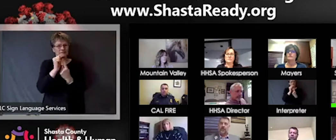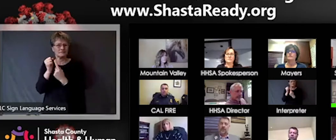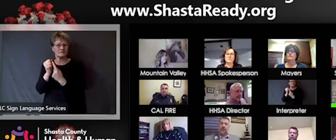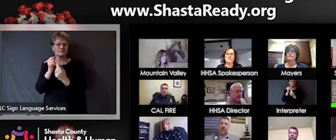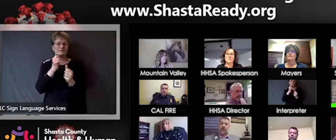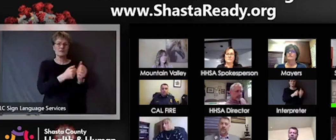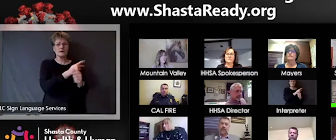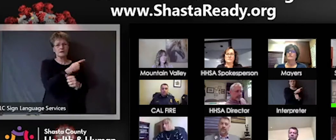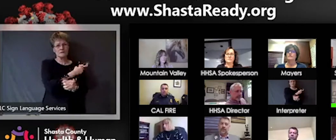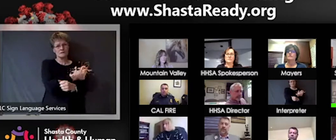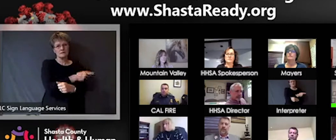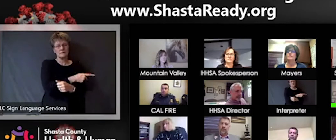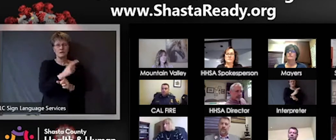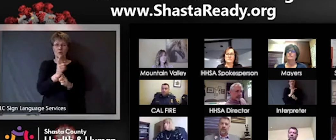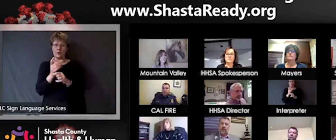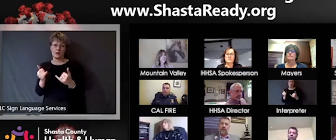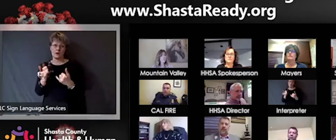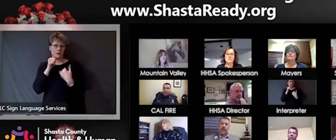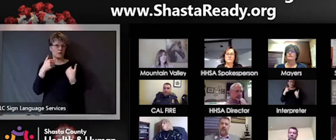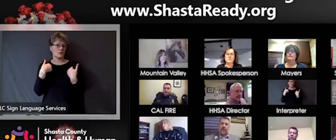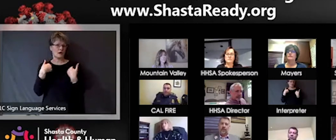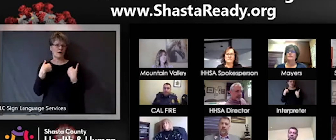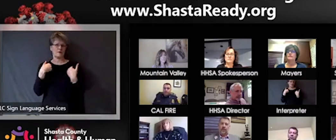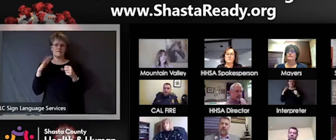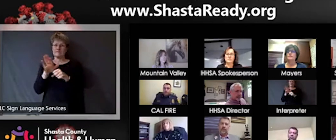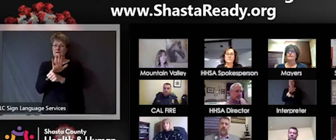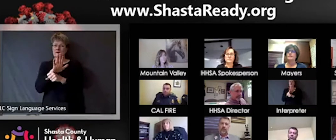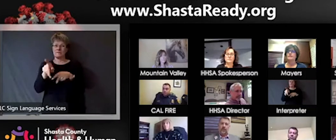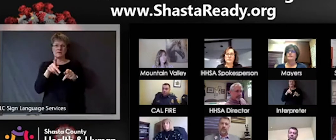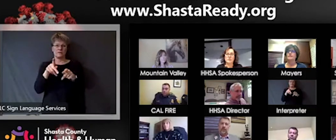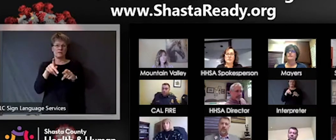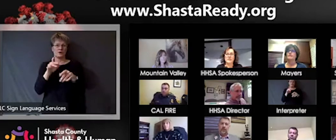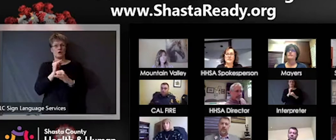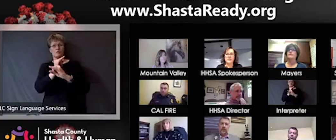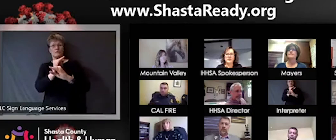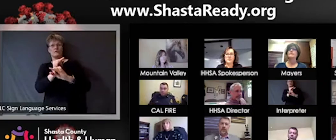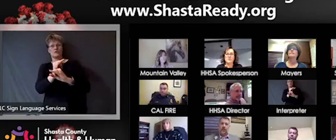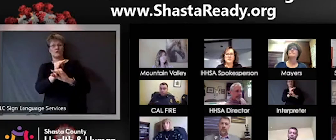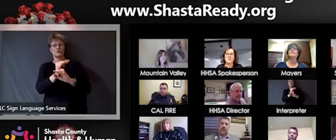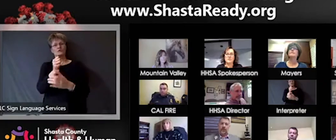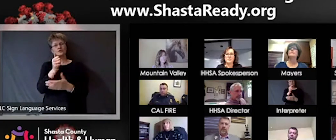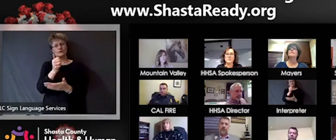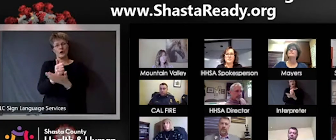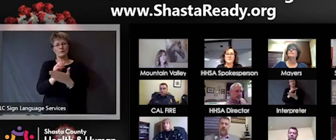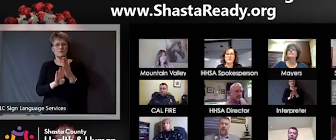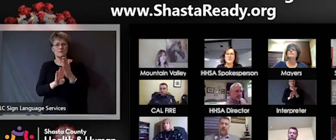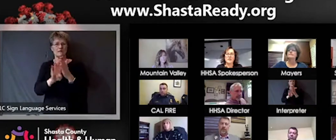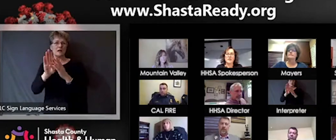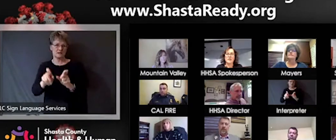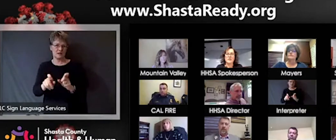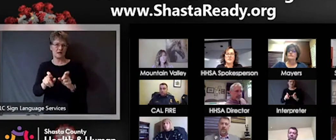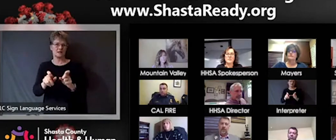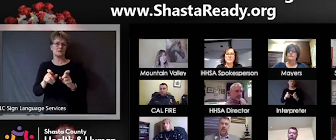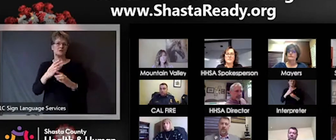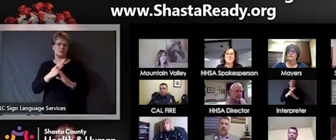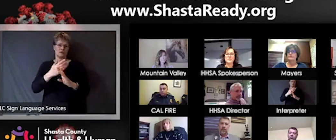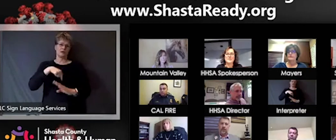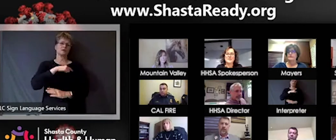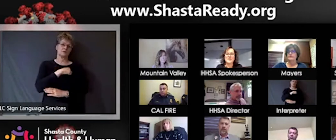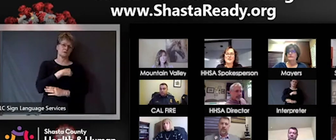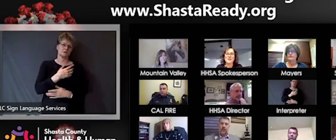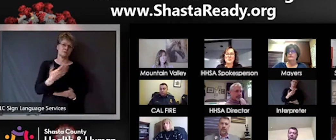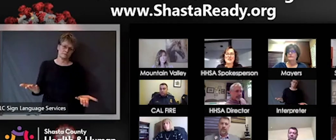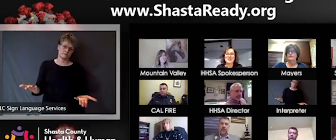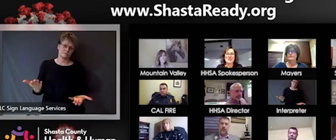really protect the rest of us. Alright, thank you Dr. Ramstrom. Steve, thank you